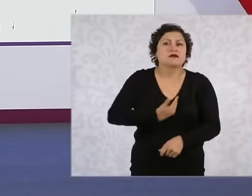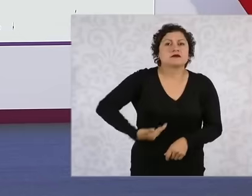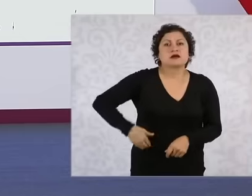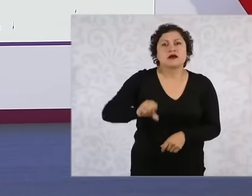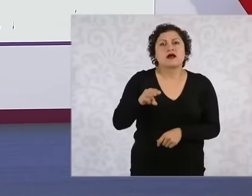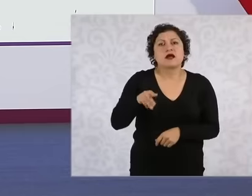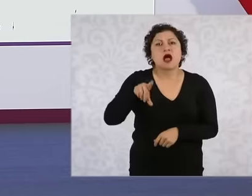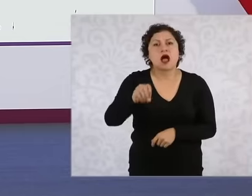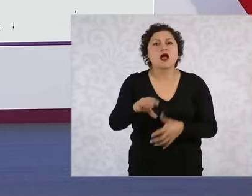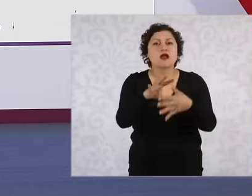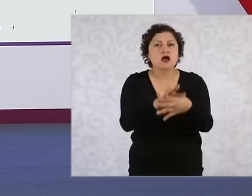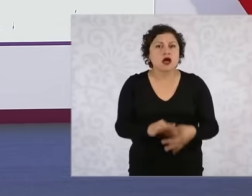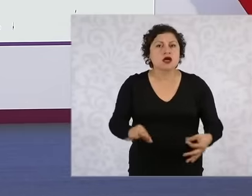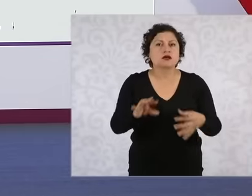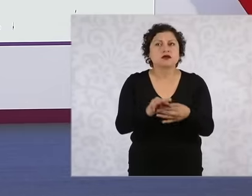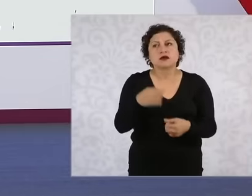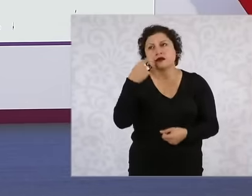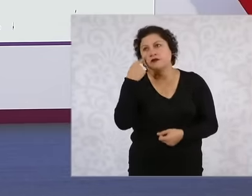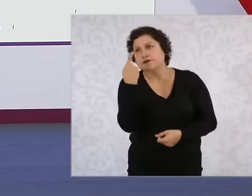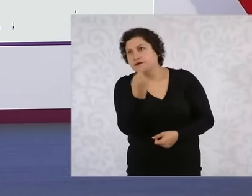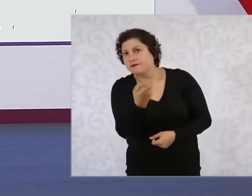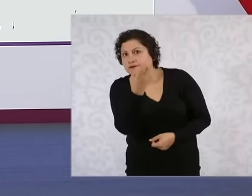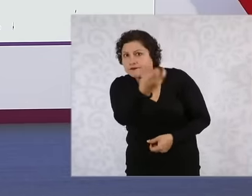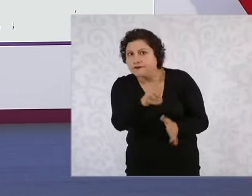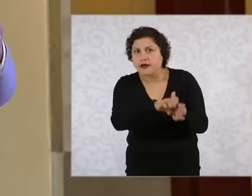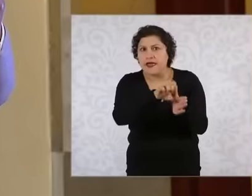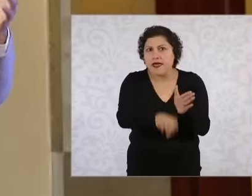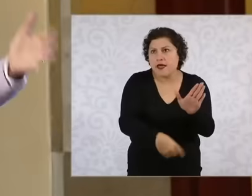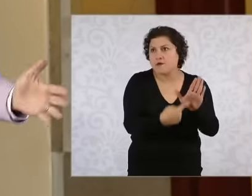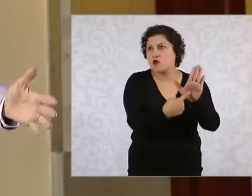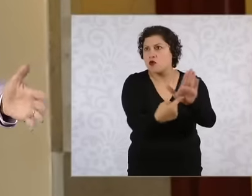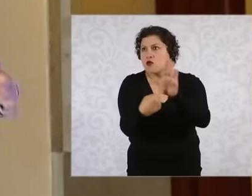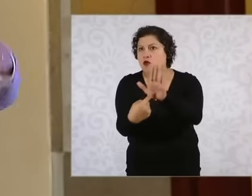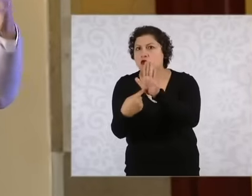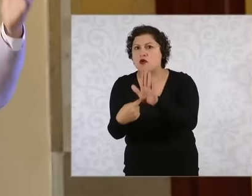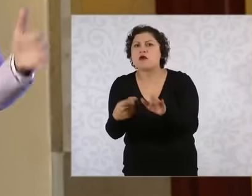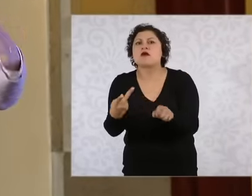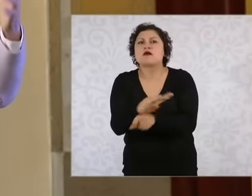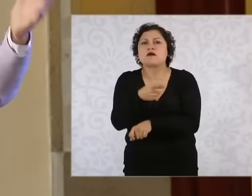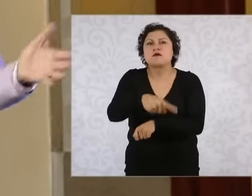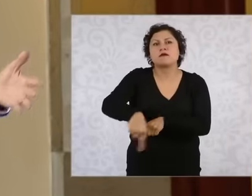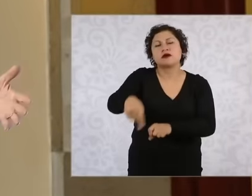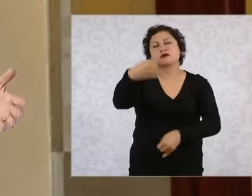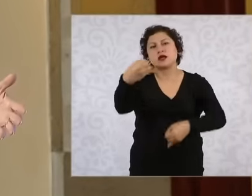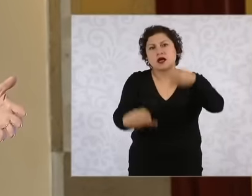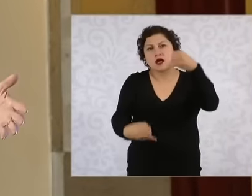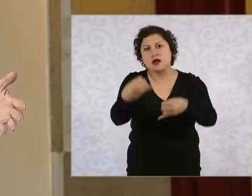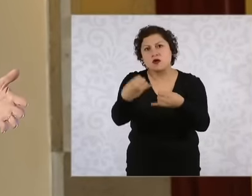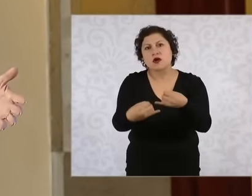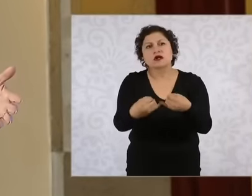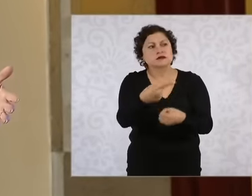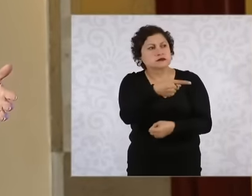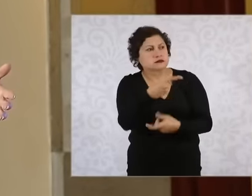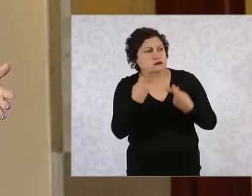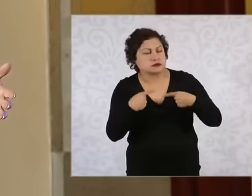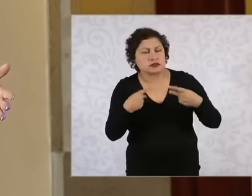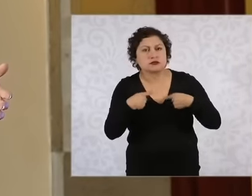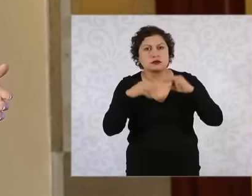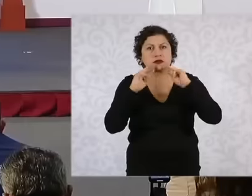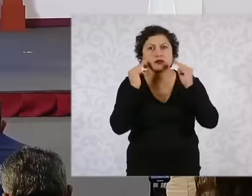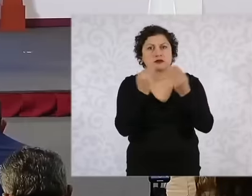that even had to do with releases of criminals of organized crime